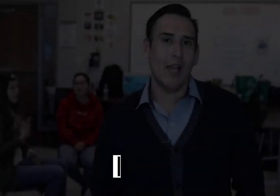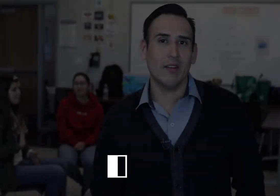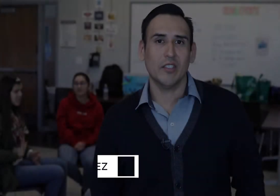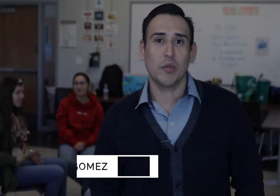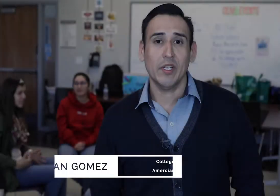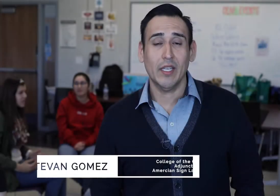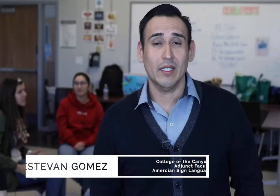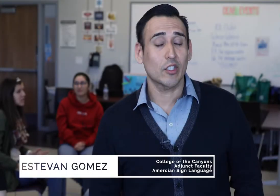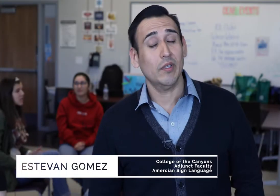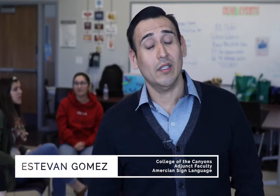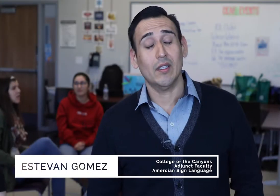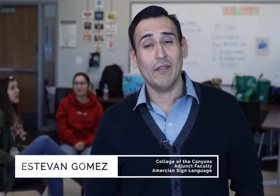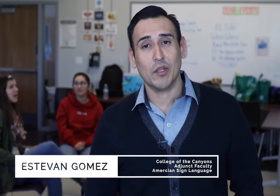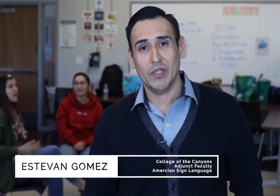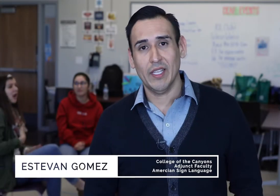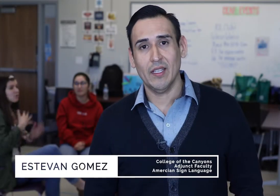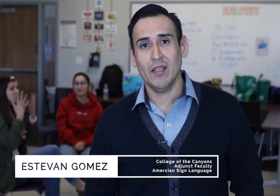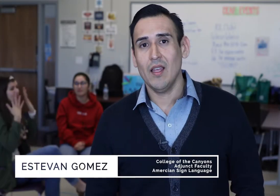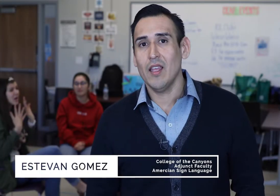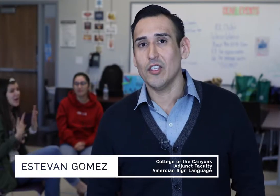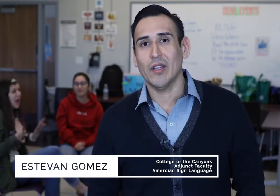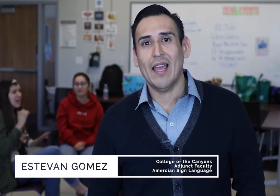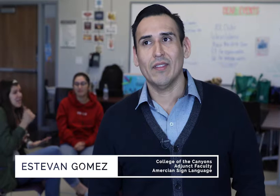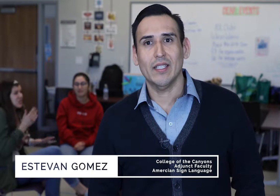out in the community interpreting the deaf community. You could have things